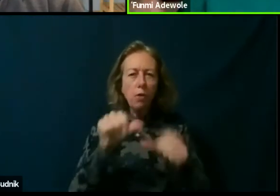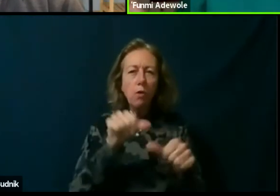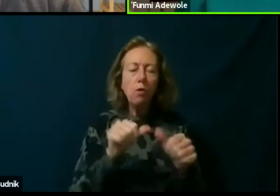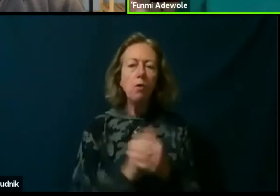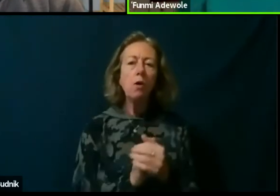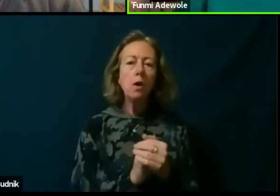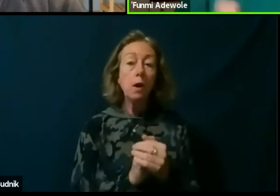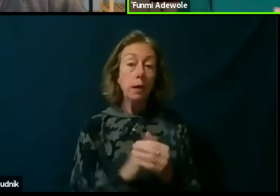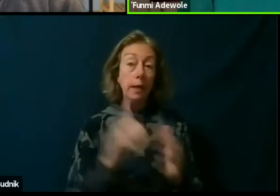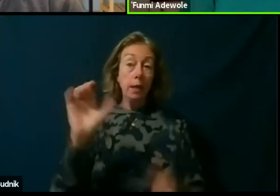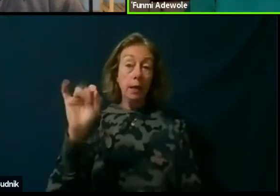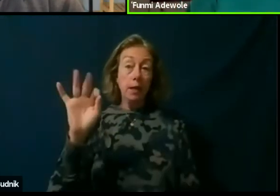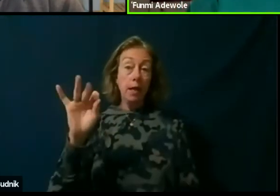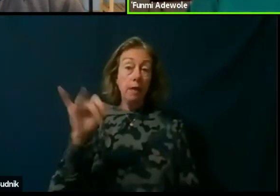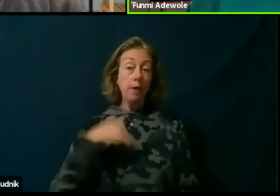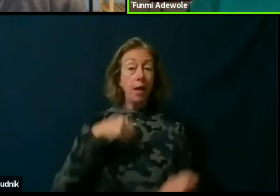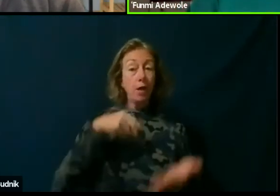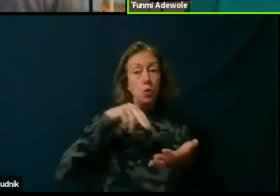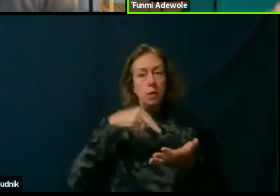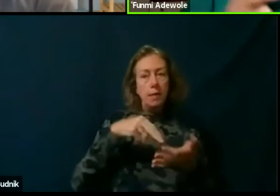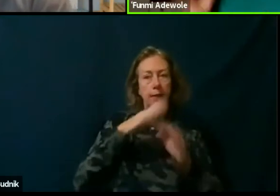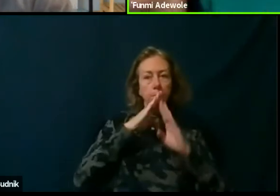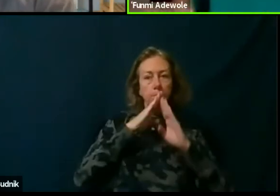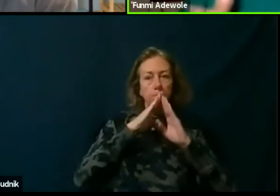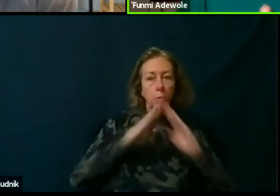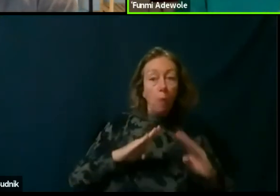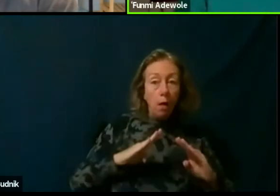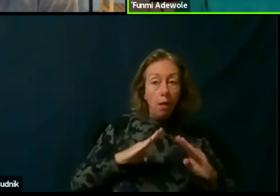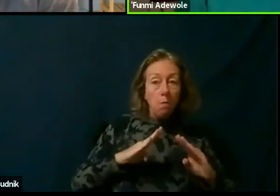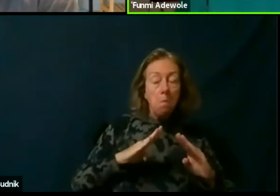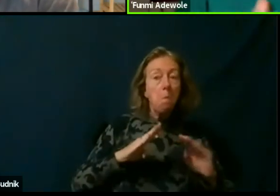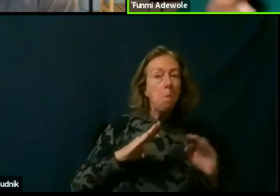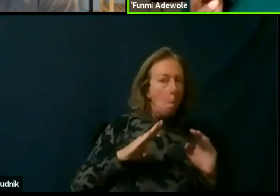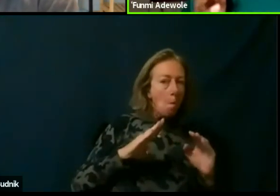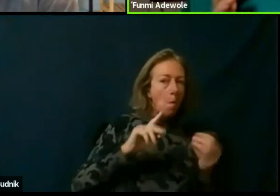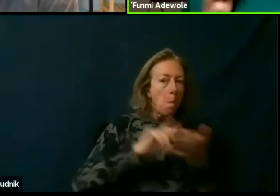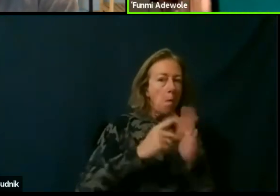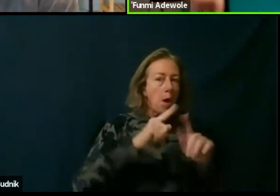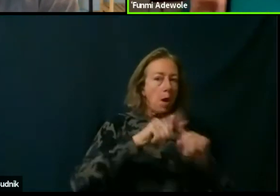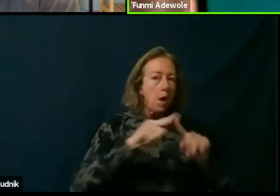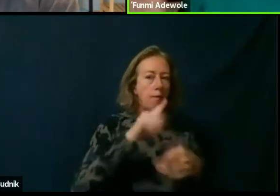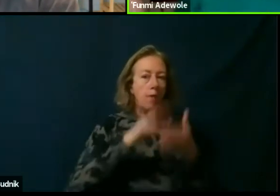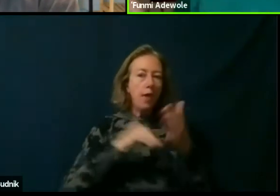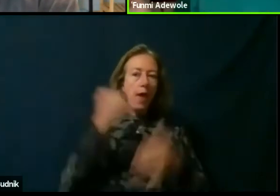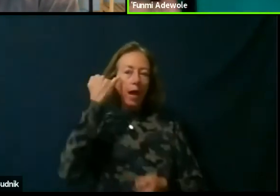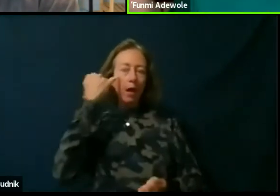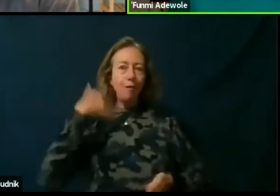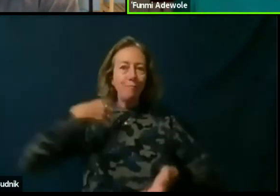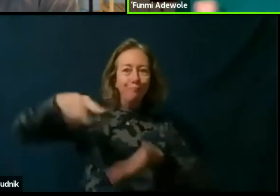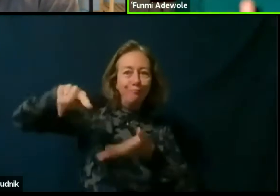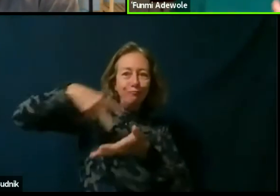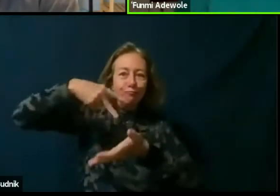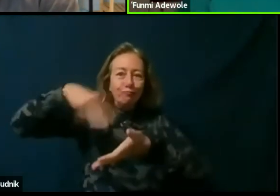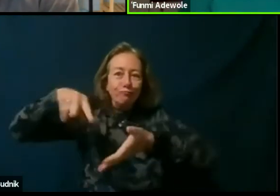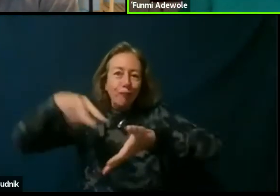You know, if I do a dance in silence, that's going to mean something different than if I do a dance with music.